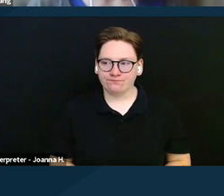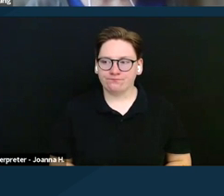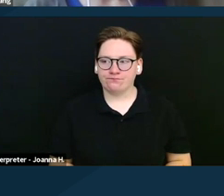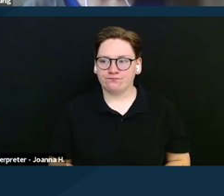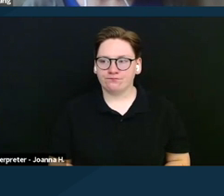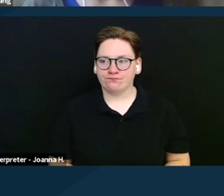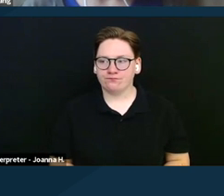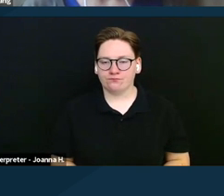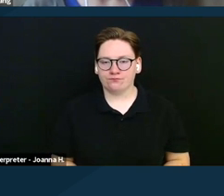Next slide.